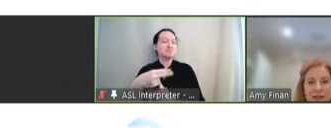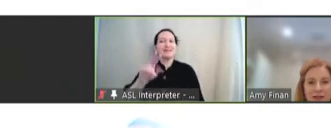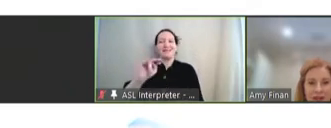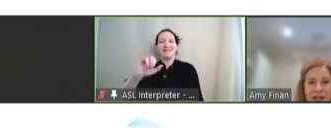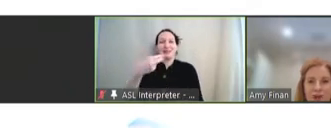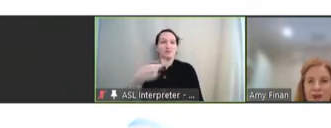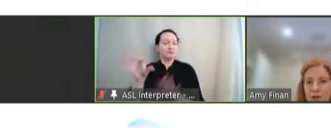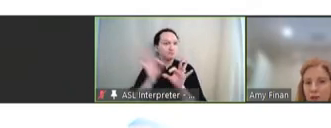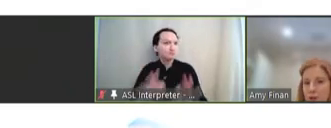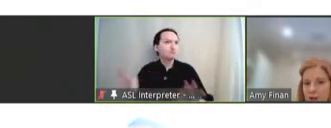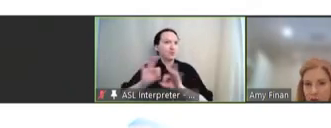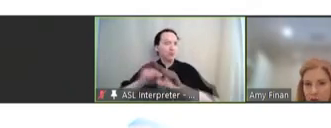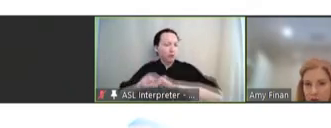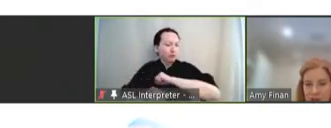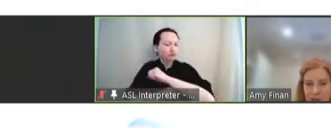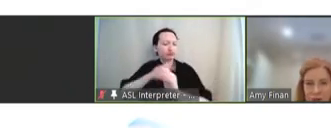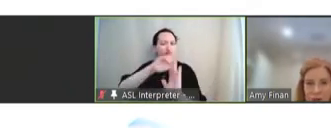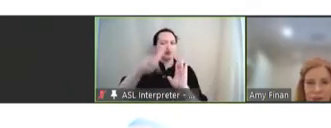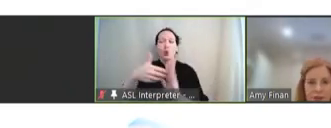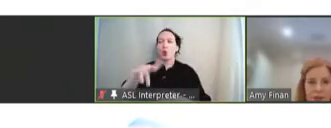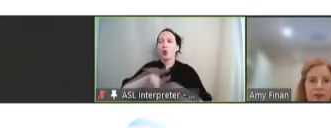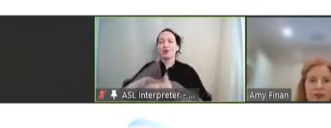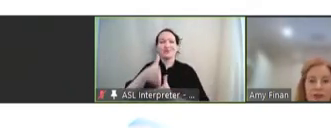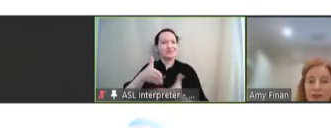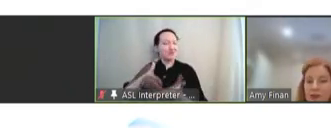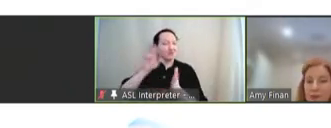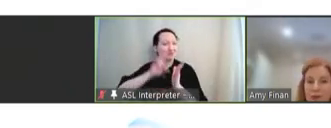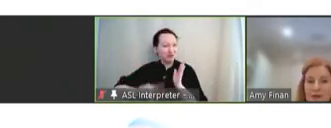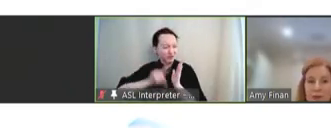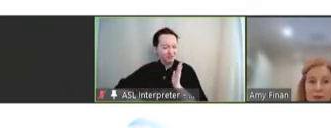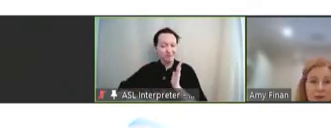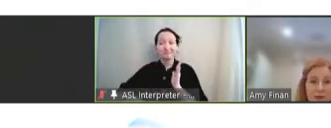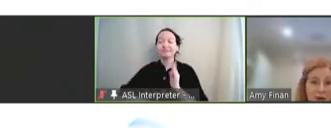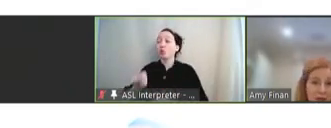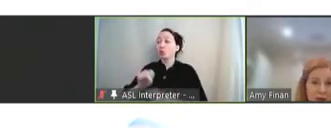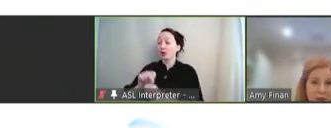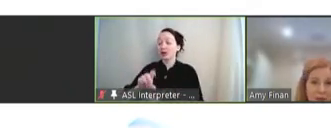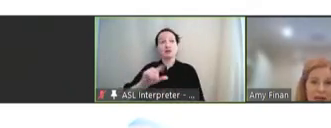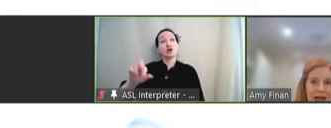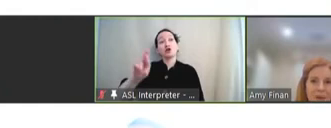a foundational role in early-stage research, such as the work from Dr. Barney Graham's lab,